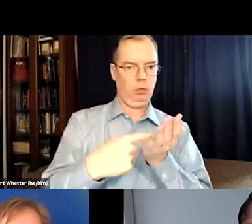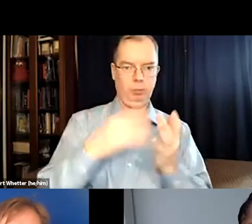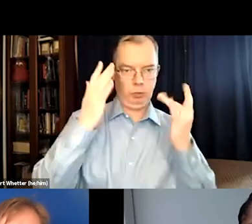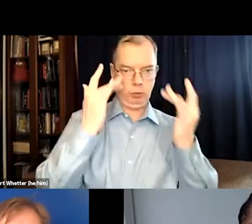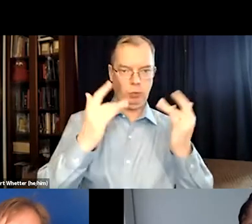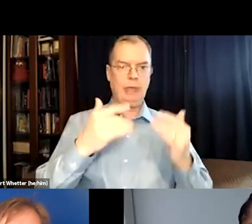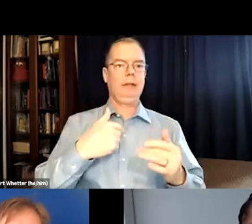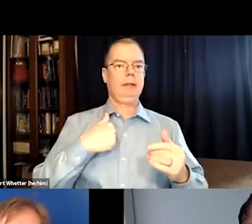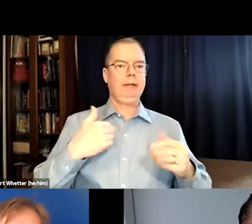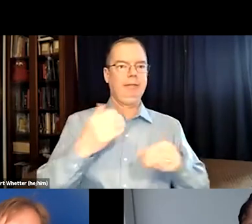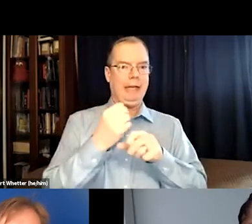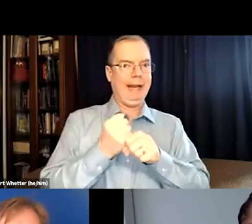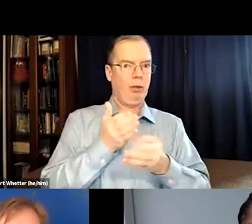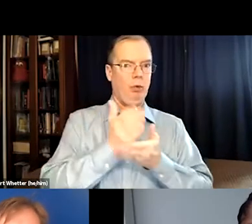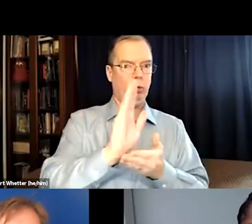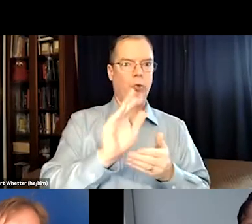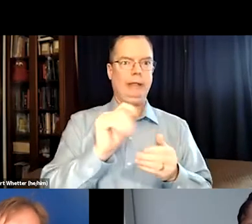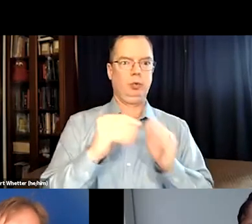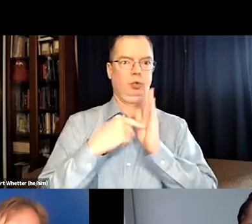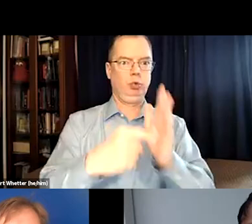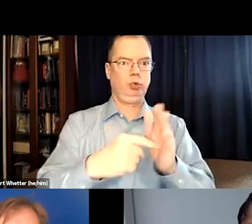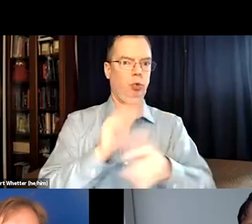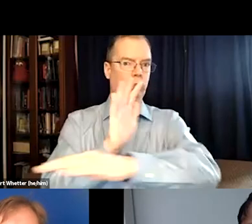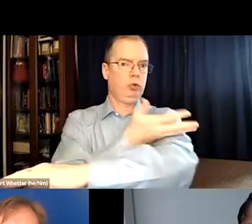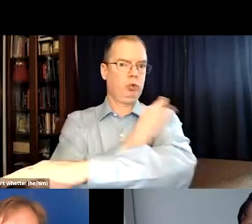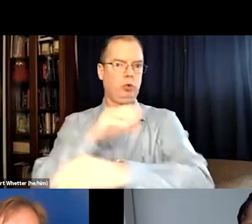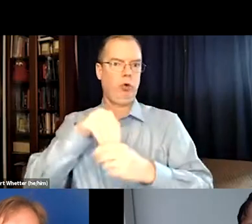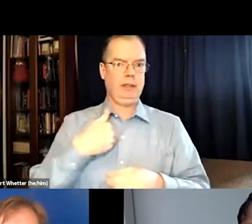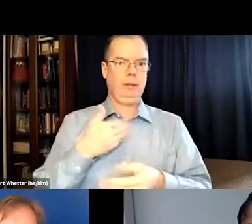It doesn't make any sense to make that argument because if I get the rights